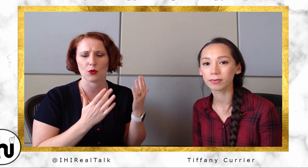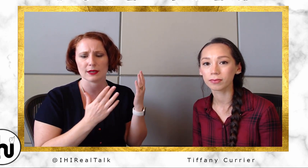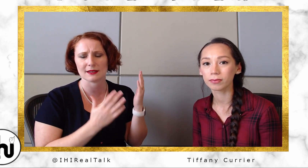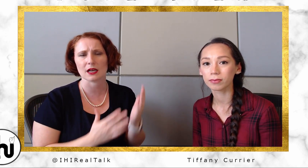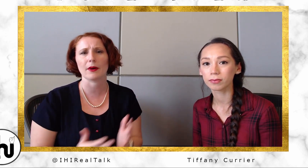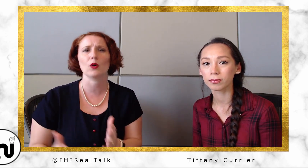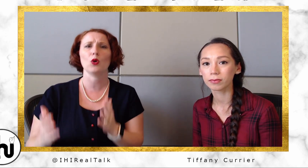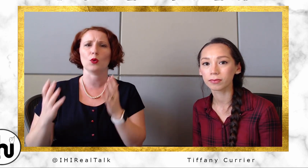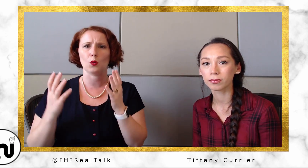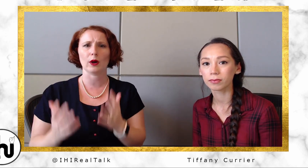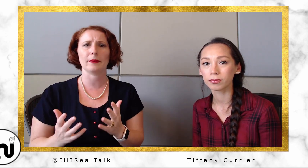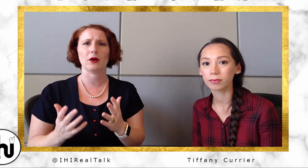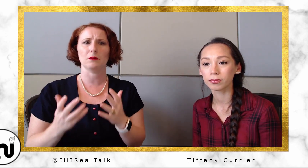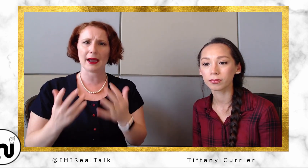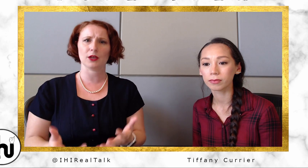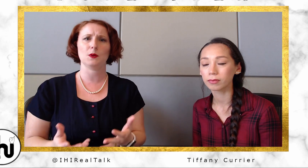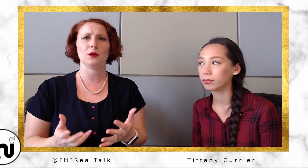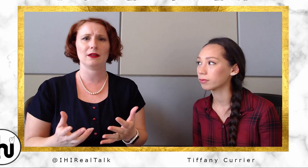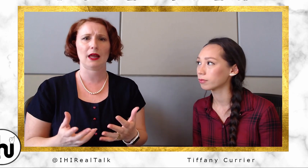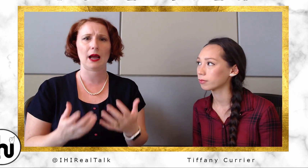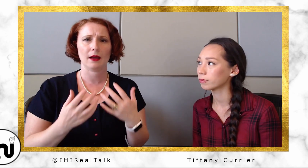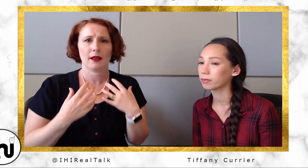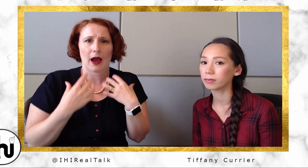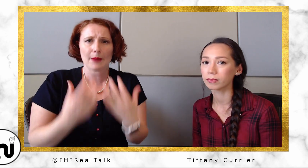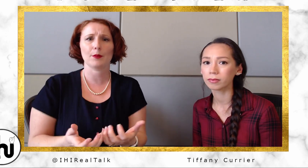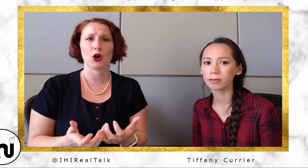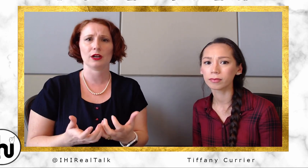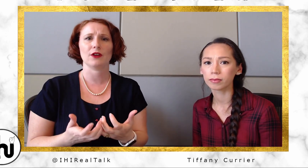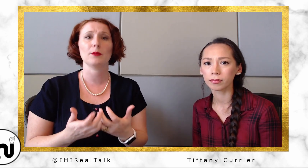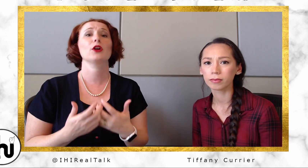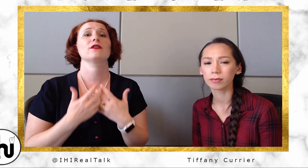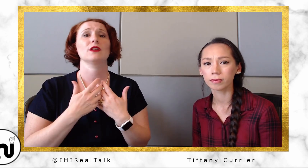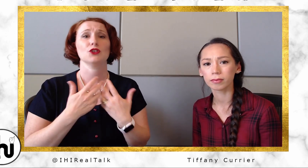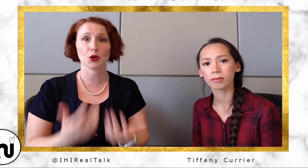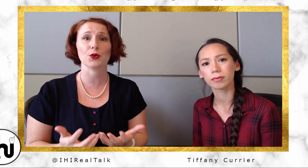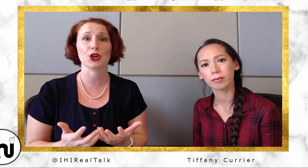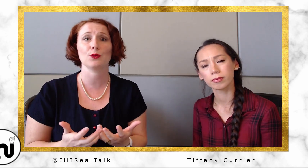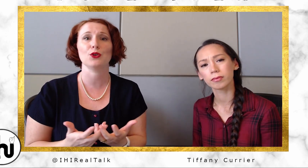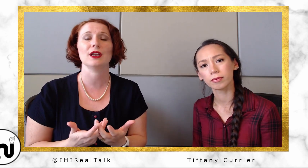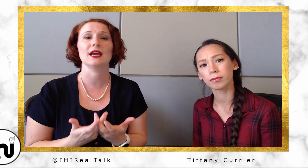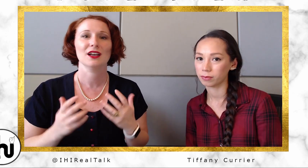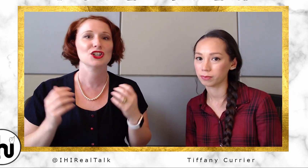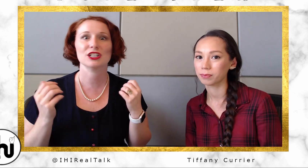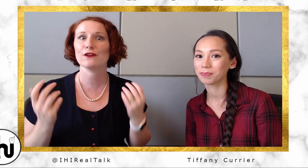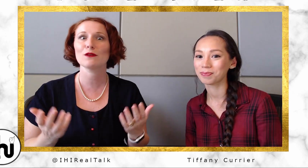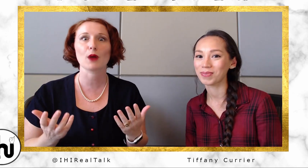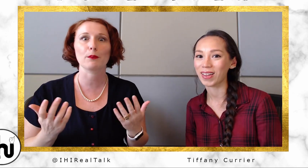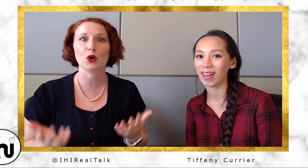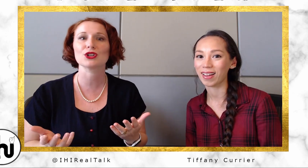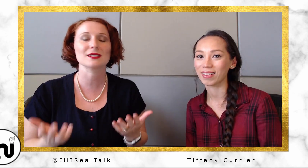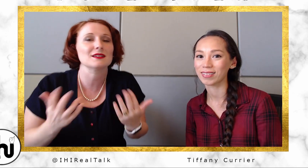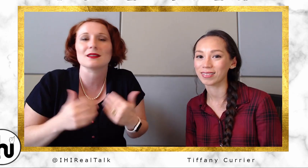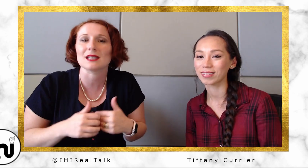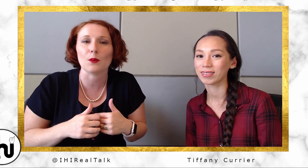think about, "Oh well, what about my community that I'm a part of? I'm part of the interpreting community." Just different approaches to the same work,